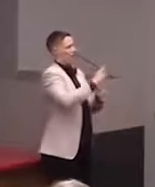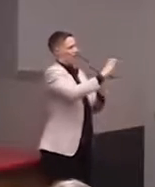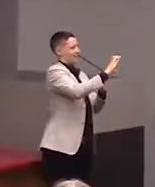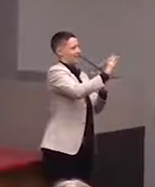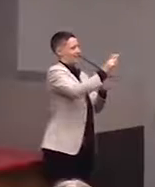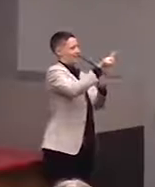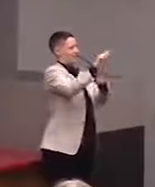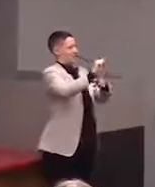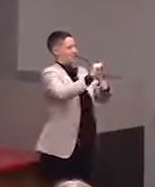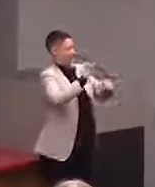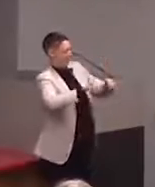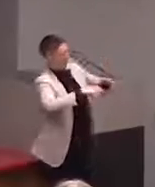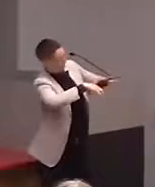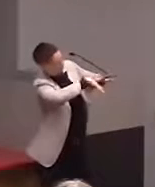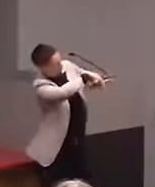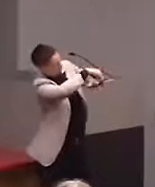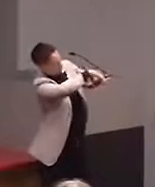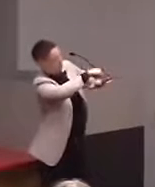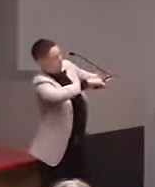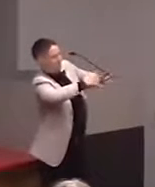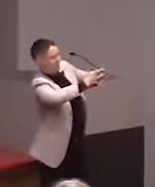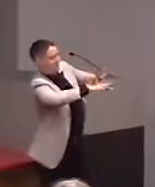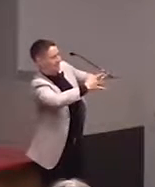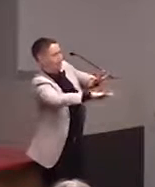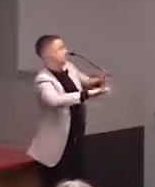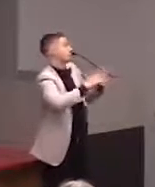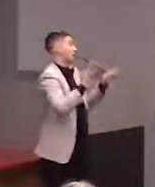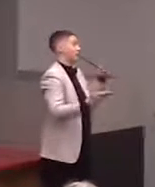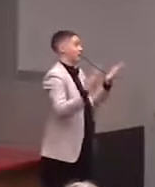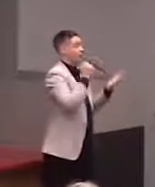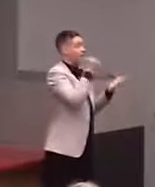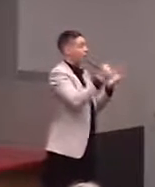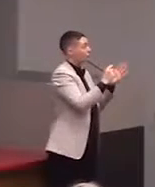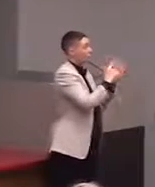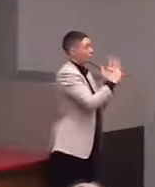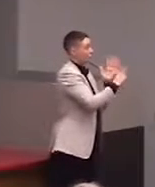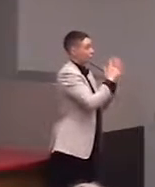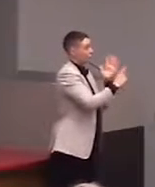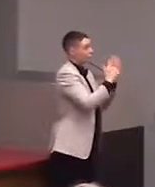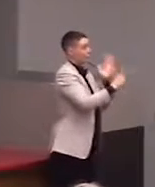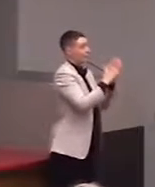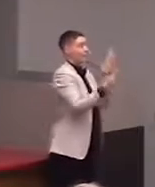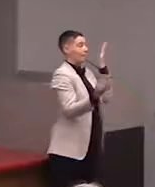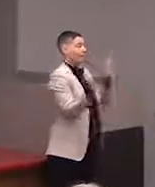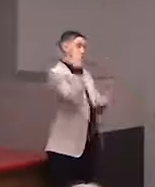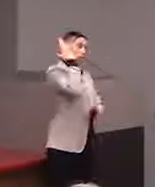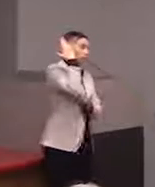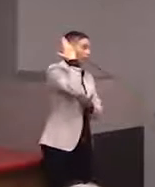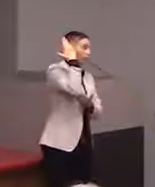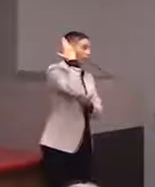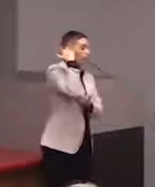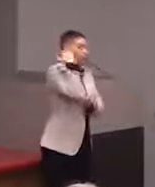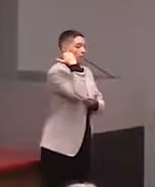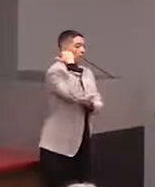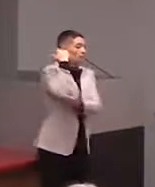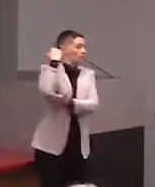You know, over time, people improve, but there's still a lot to be done with getting, with figuring out